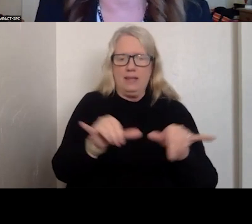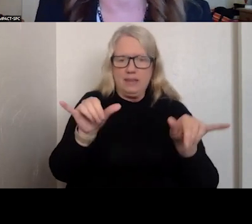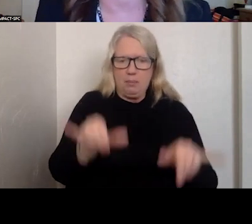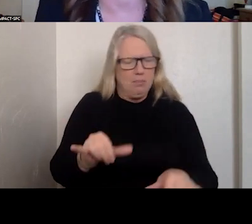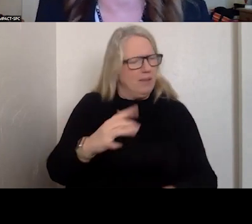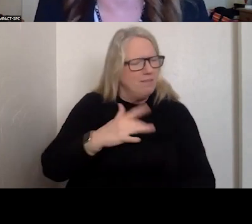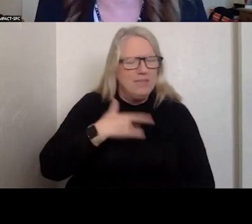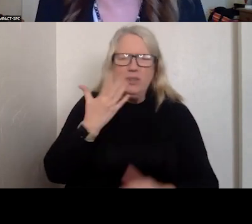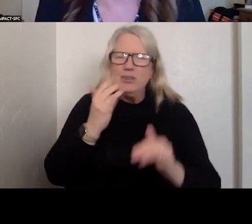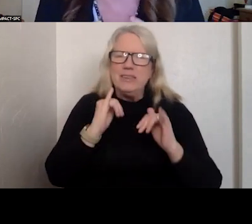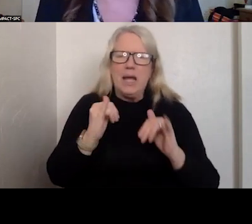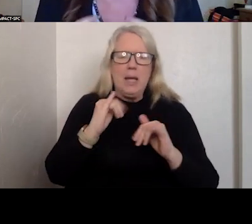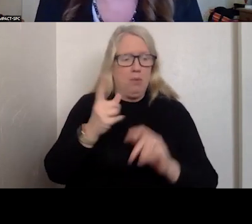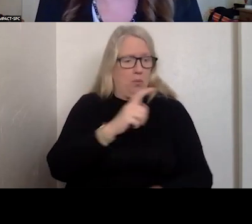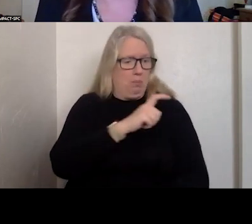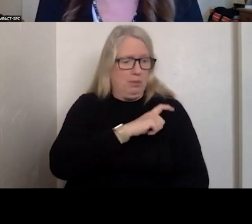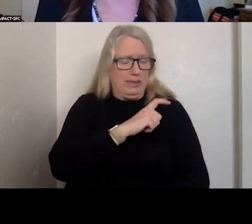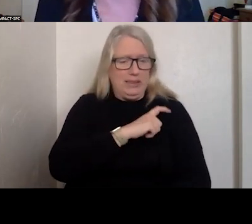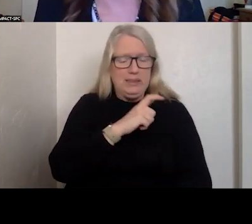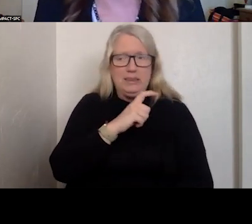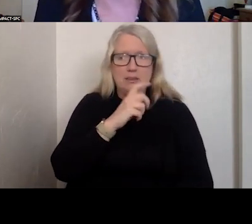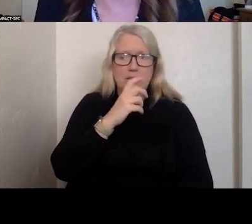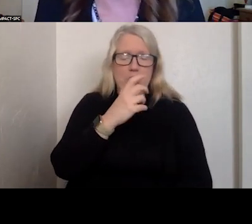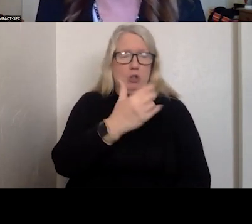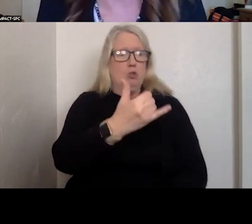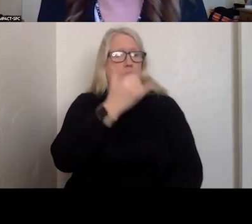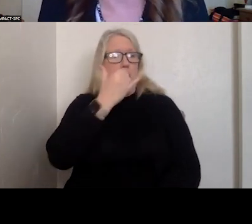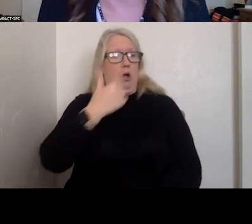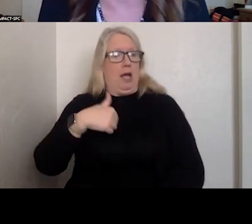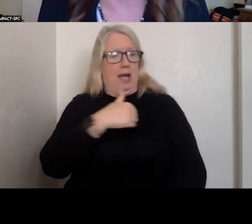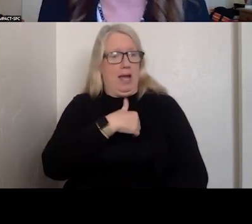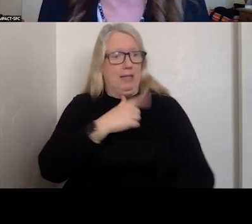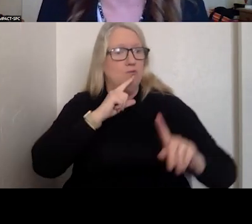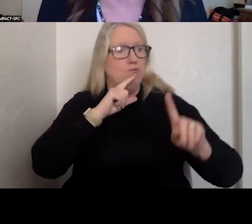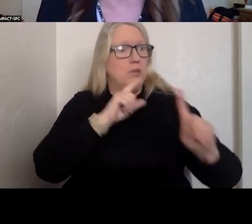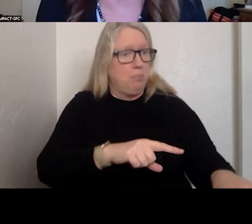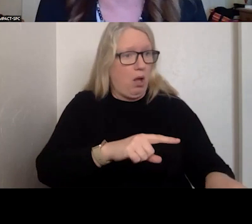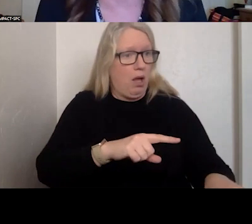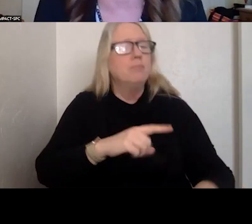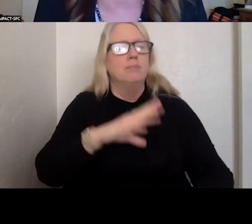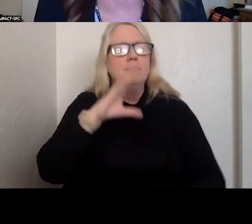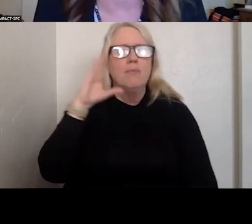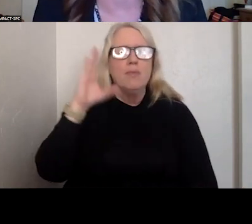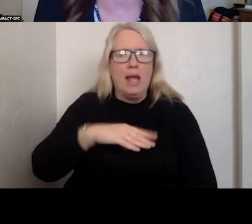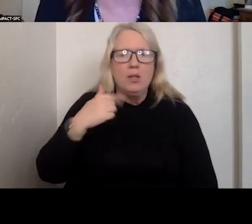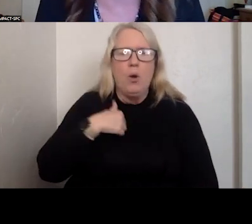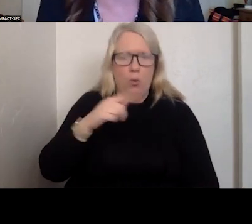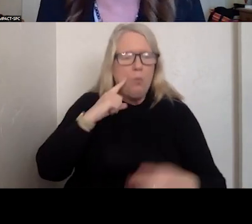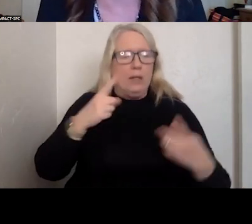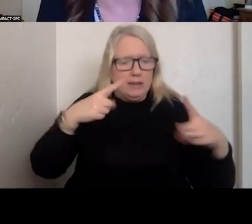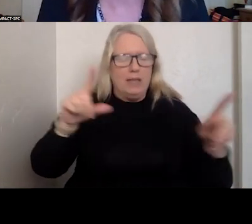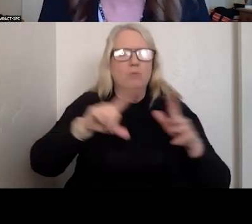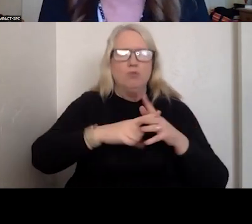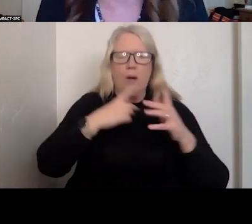WAY.. WHEN POLICE ARE CALLING FOR US, WE KNOW THAT WE MADE IT AND ARE STARTING TO BE SUCCESSFUL.